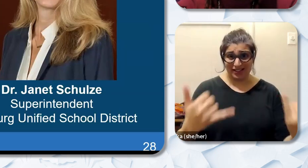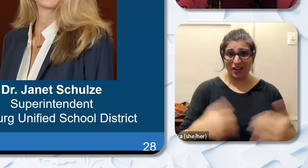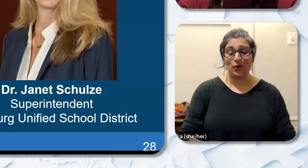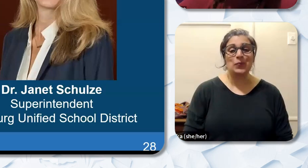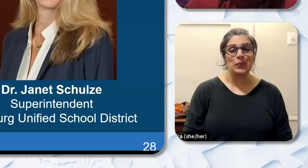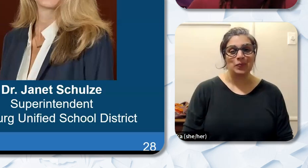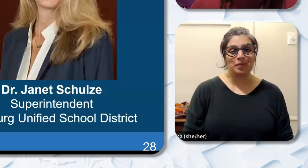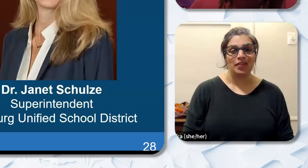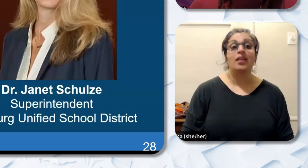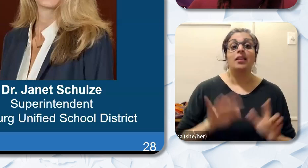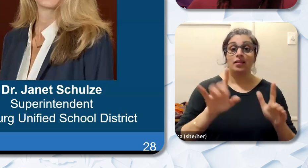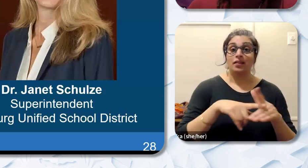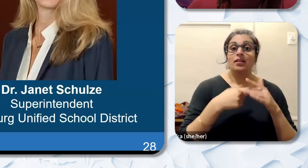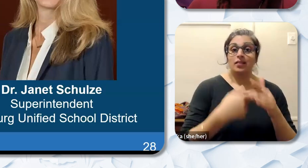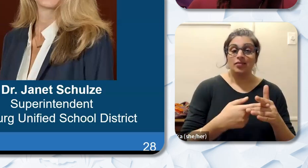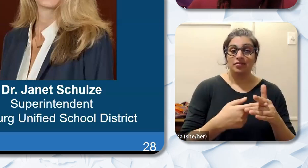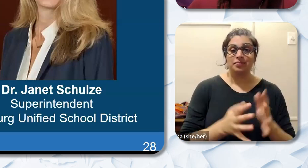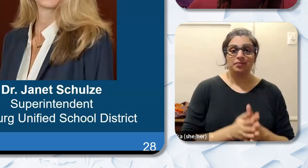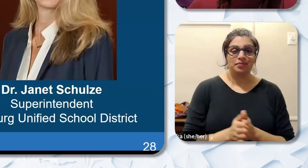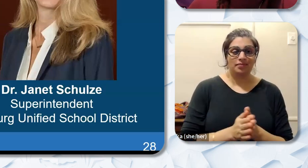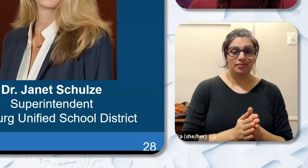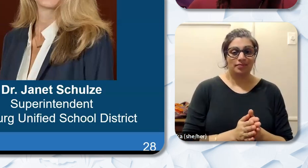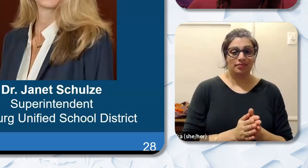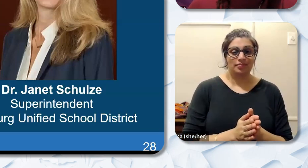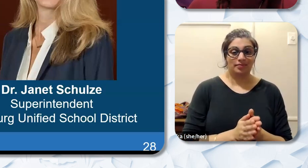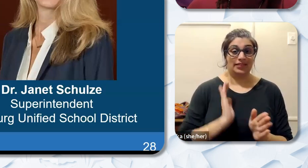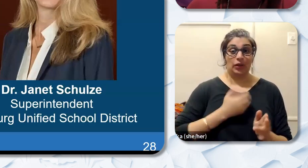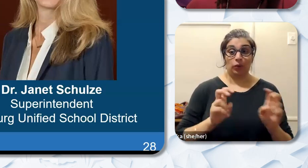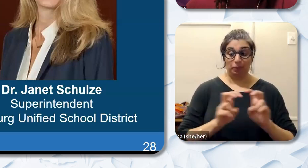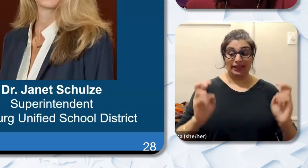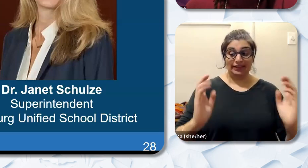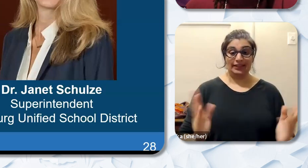to begin our introduction of our panelists that will be participating in our panel discussion.